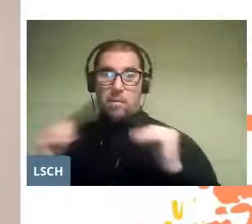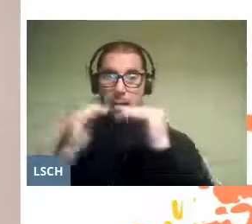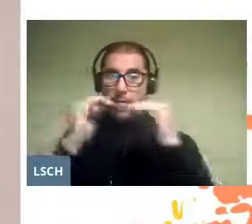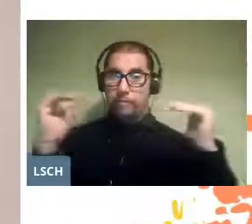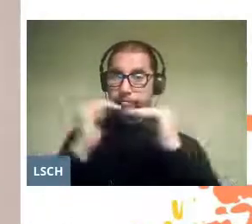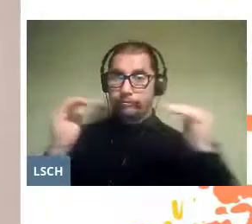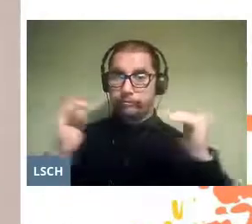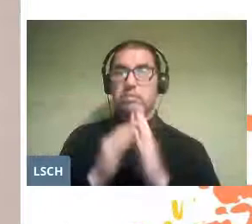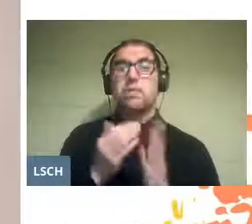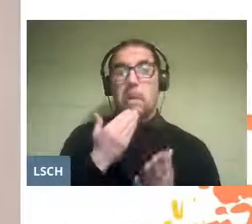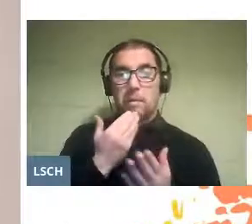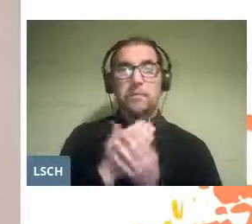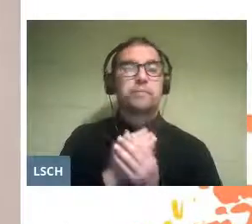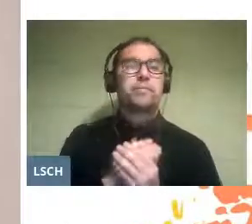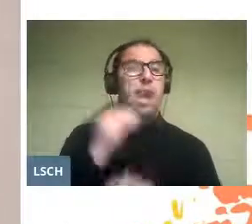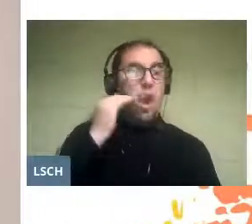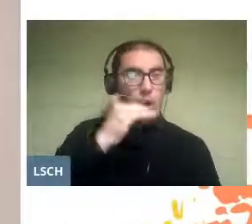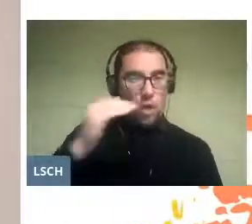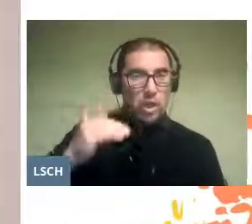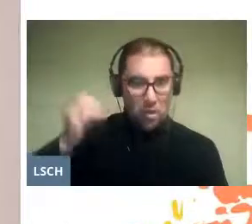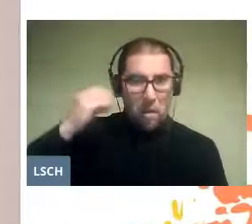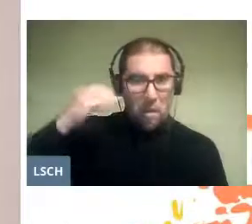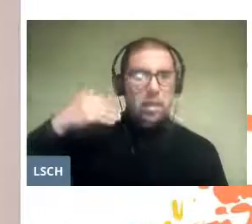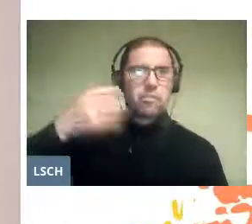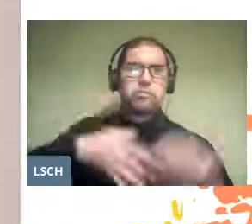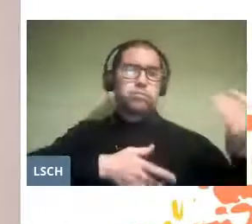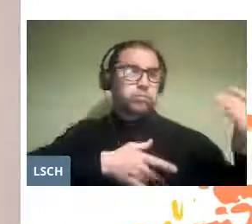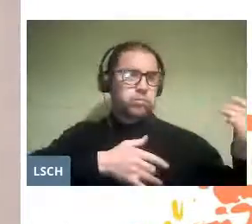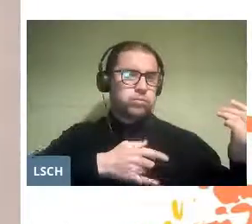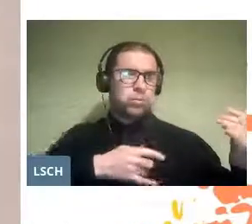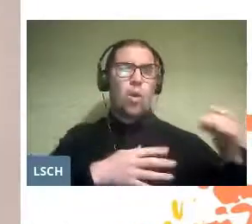Just as children learned to play an instrument and sing,